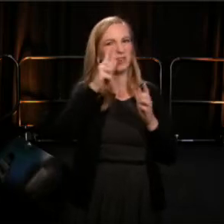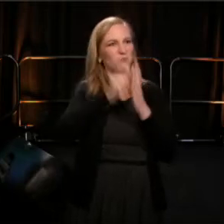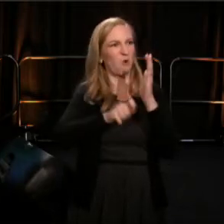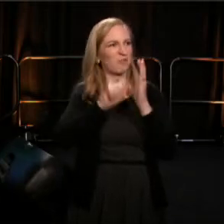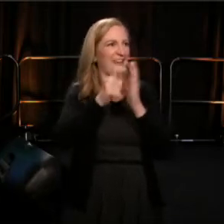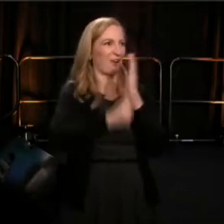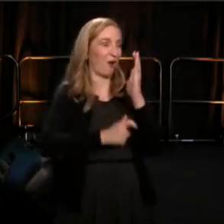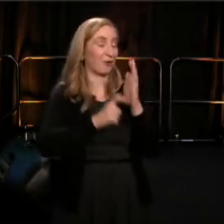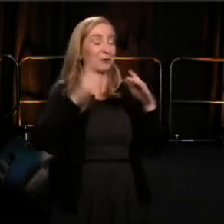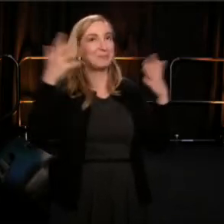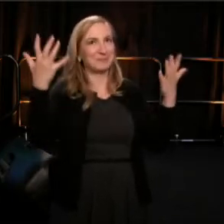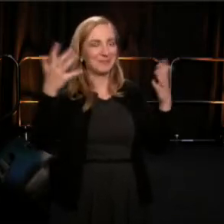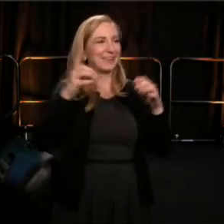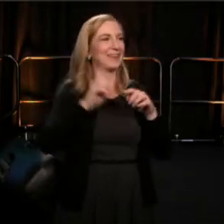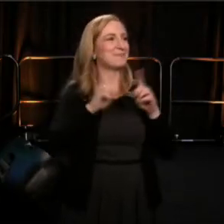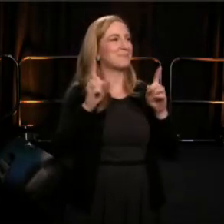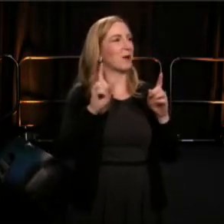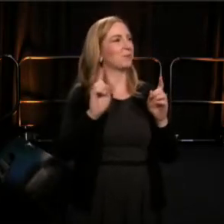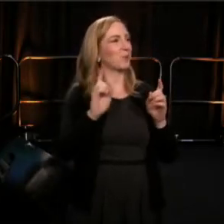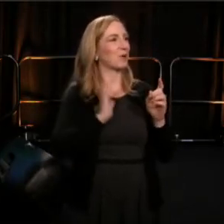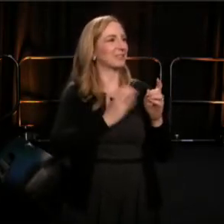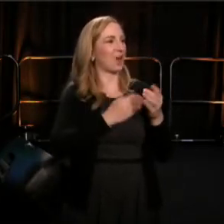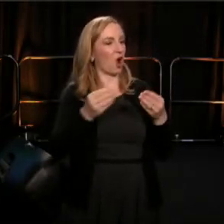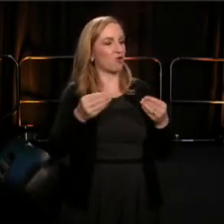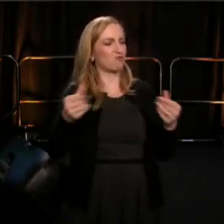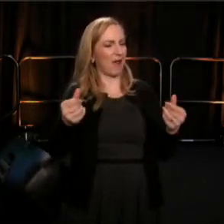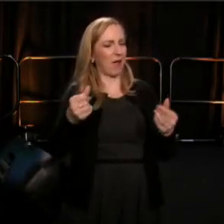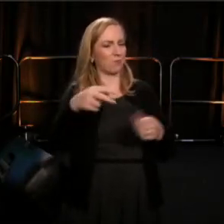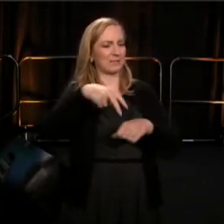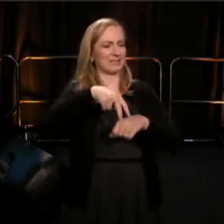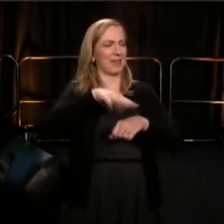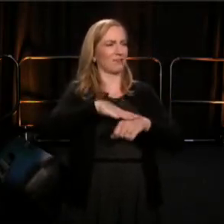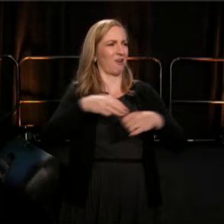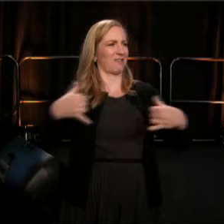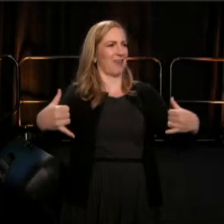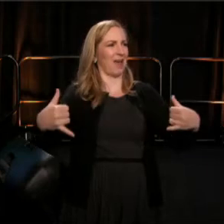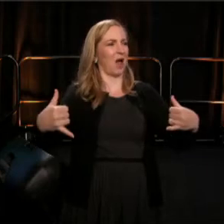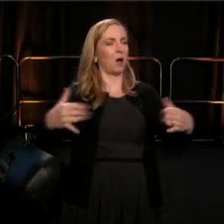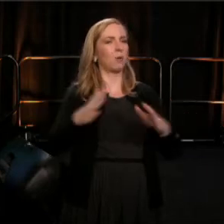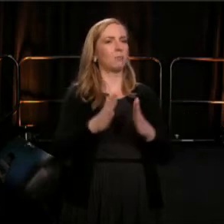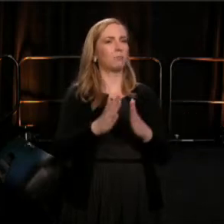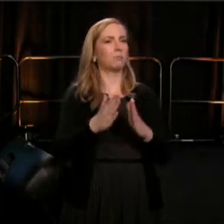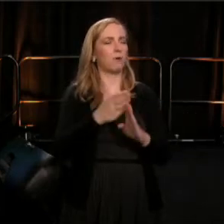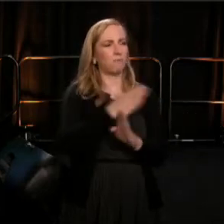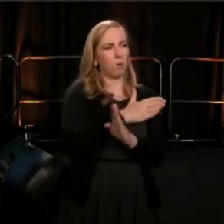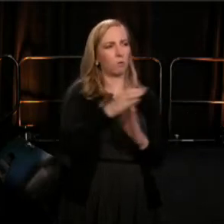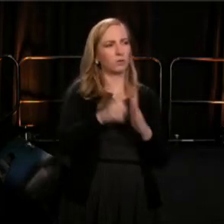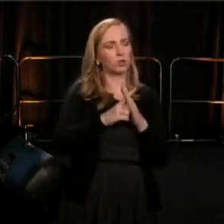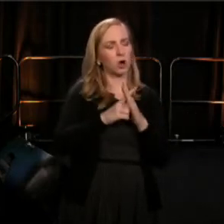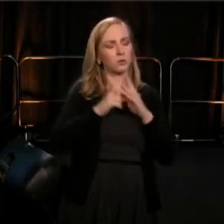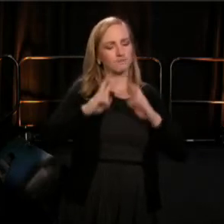So where does our ground stand now? Before we ask that question, we wanted to share with you,